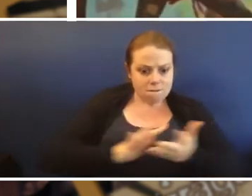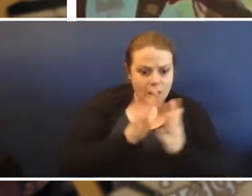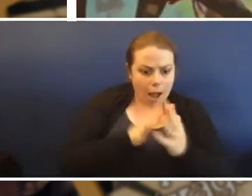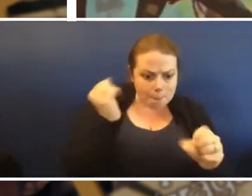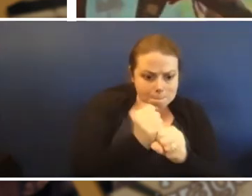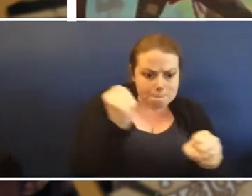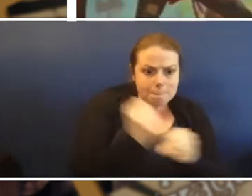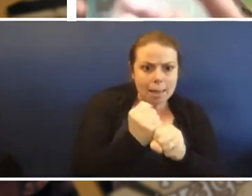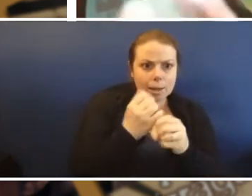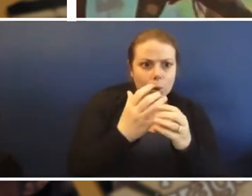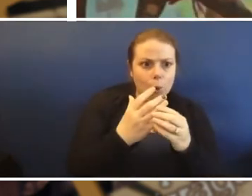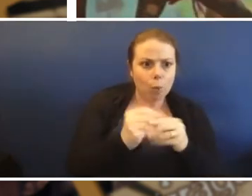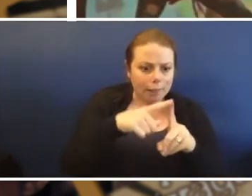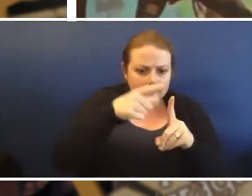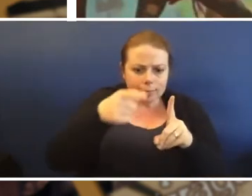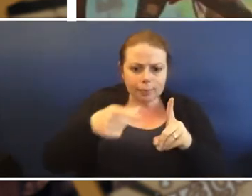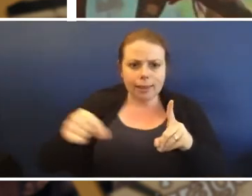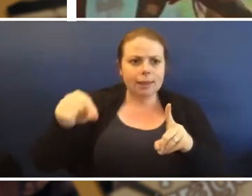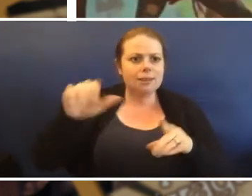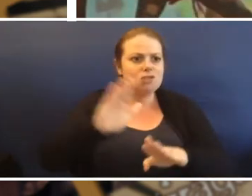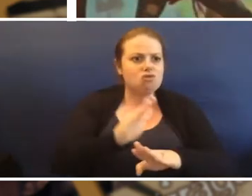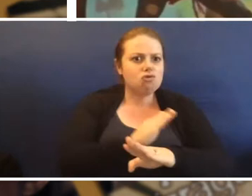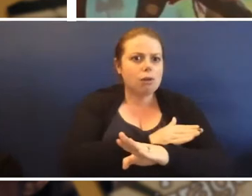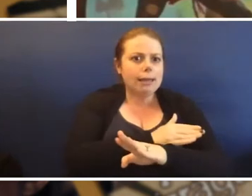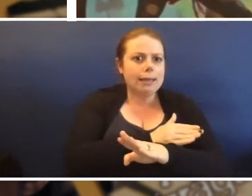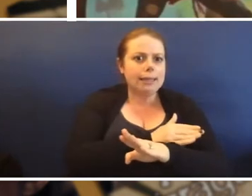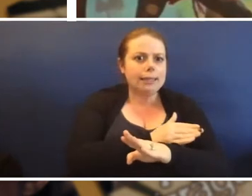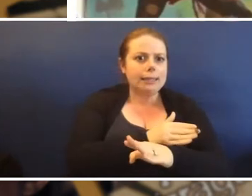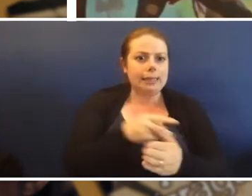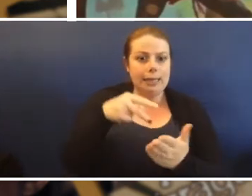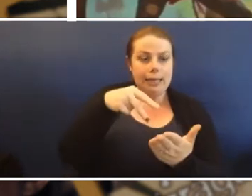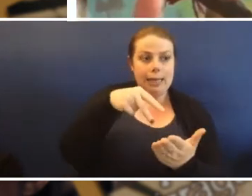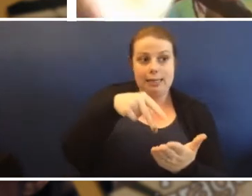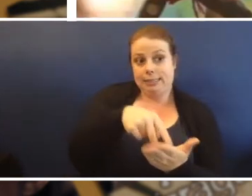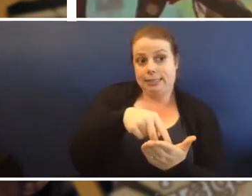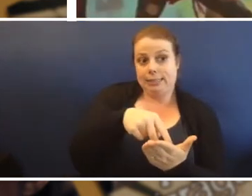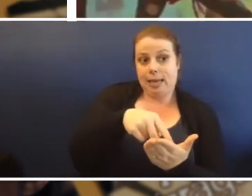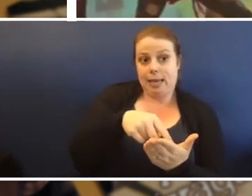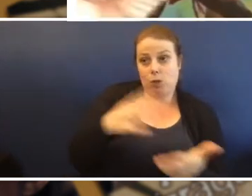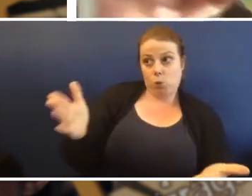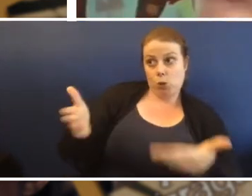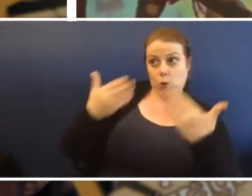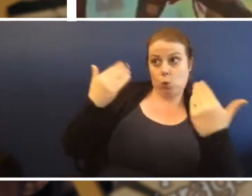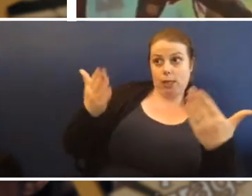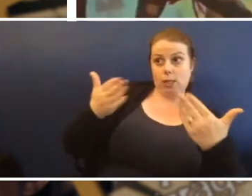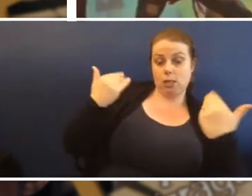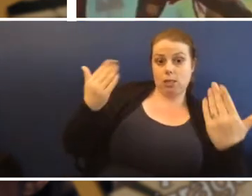and put lots of green leaves and then go and stand where the wind is blowing this way. You've